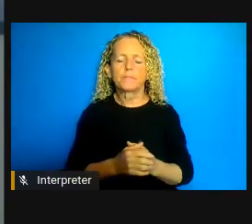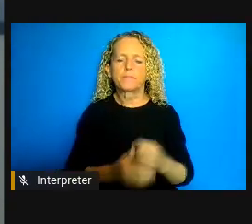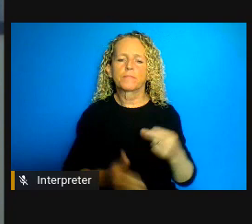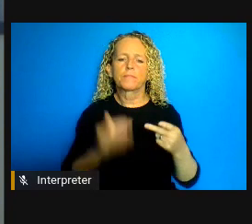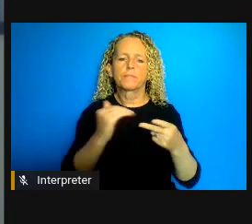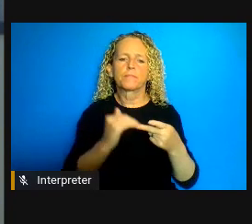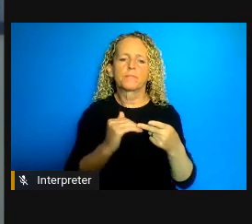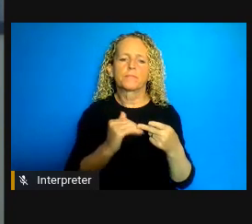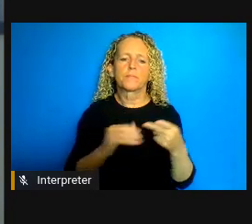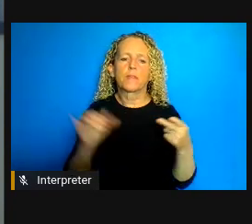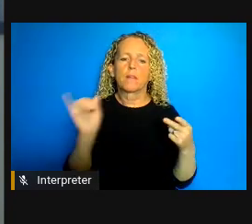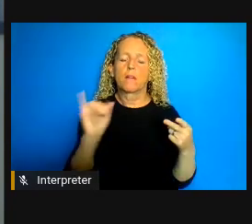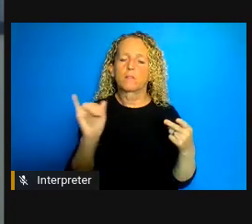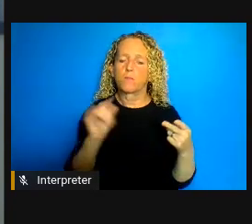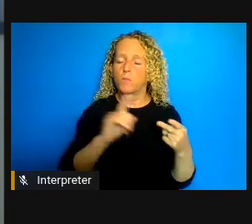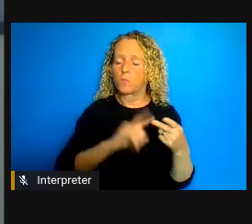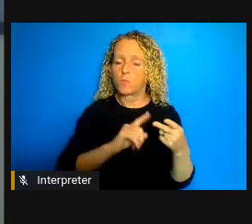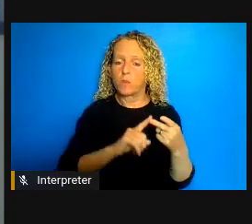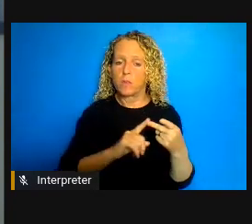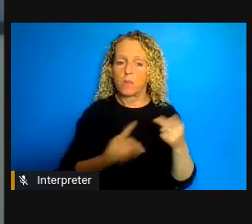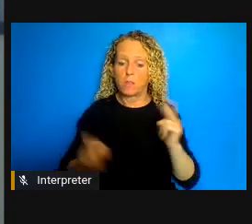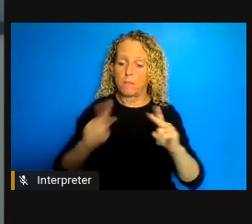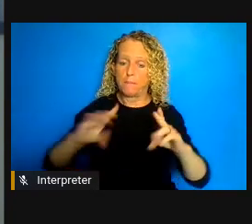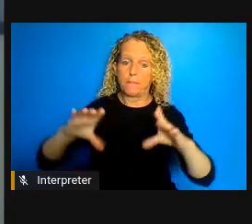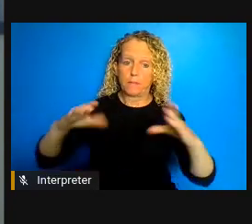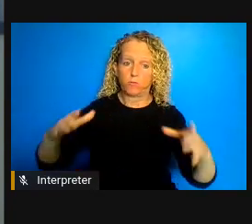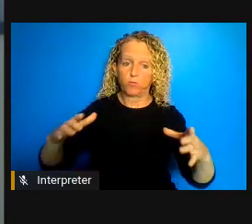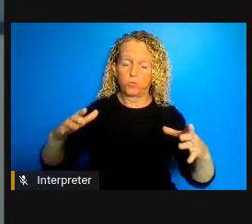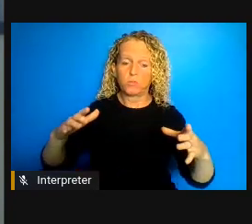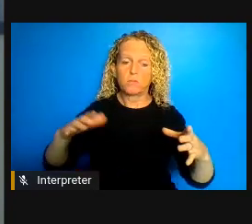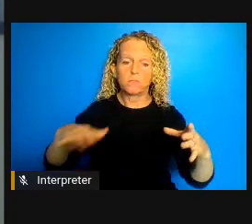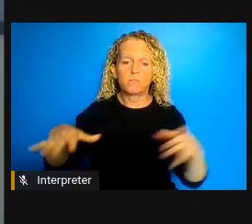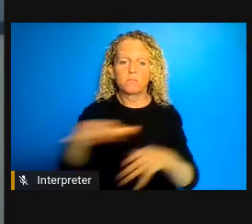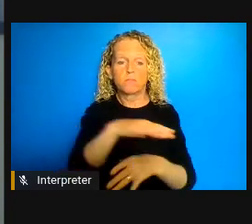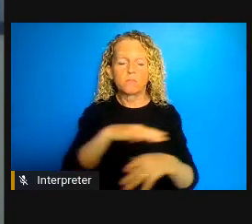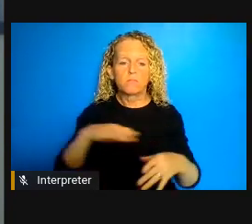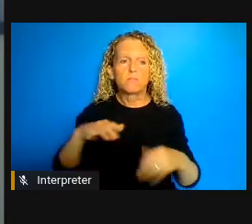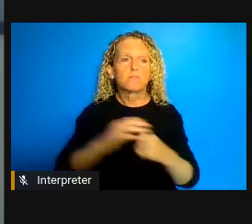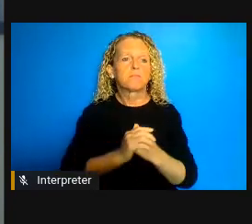they can place the protocols in terms of prevention and treatment needs to be